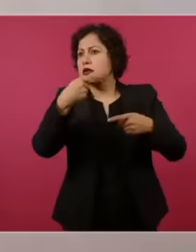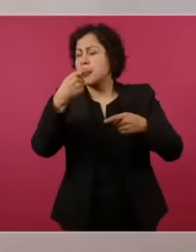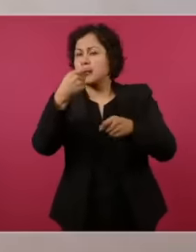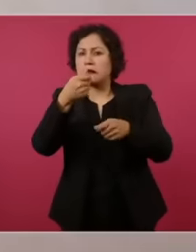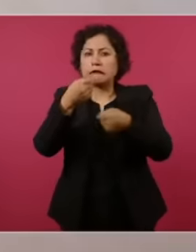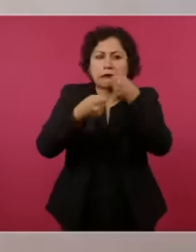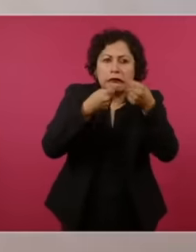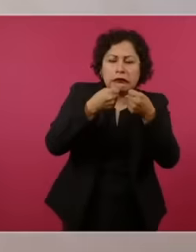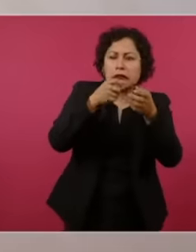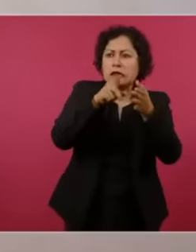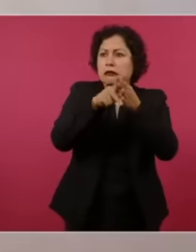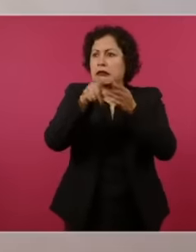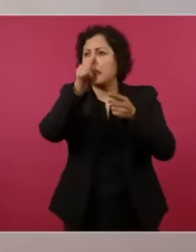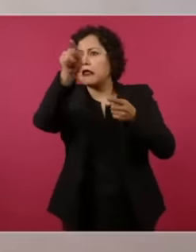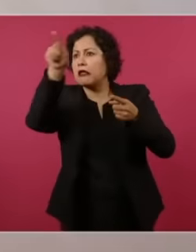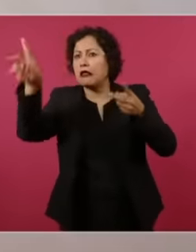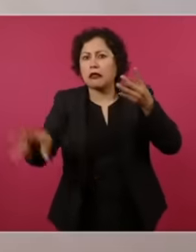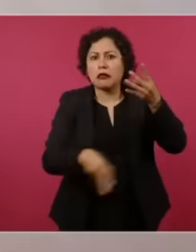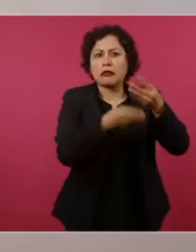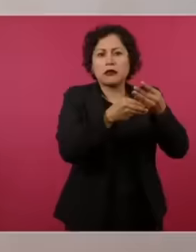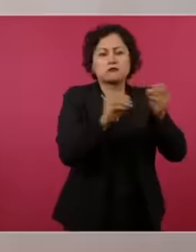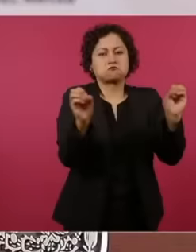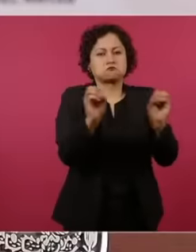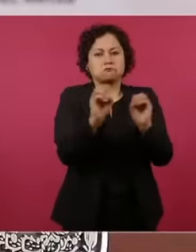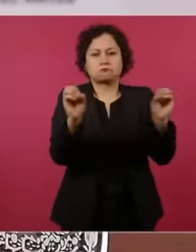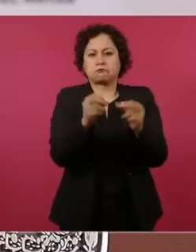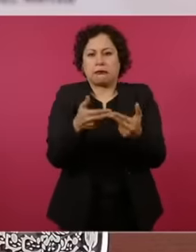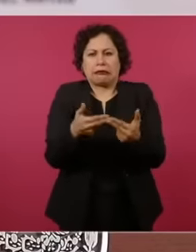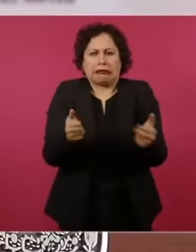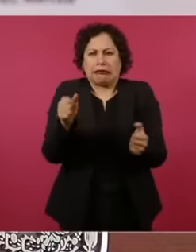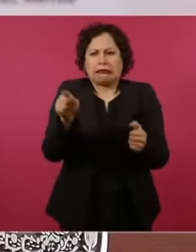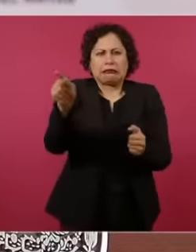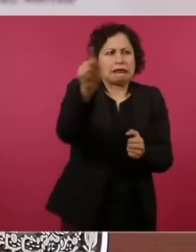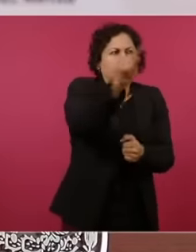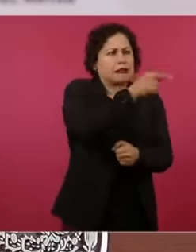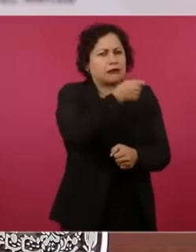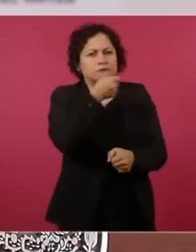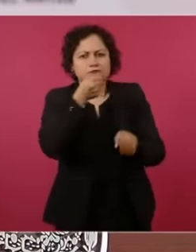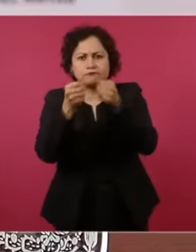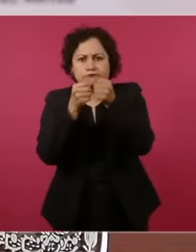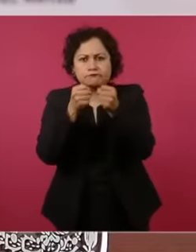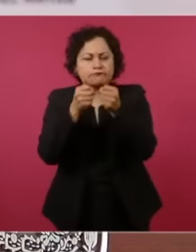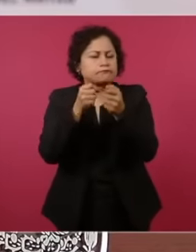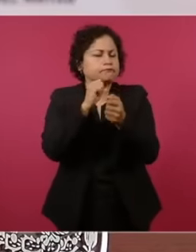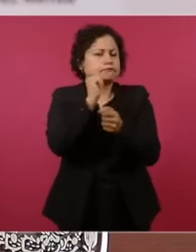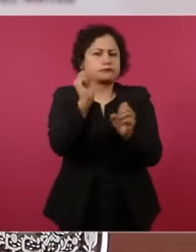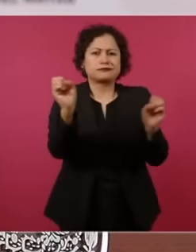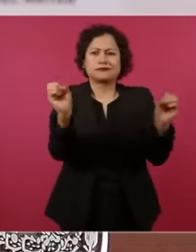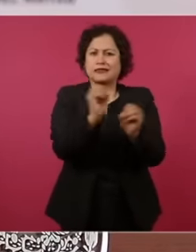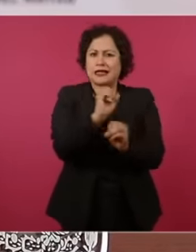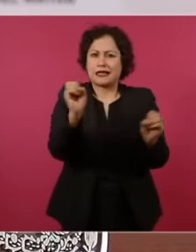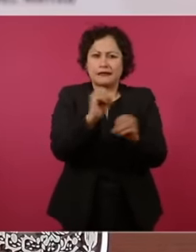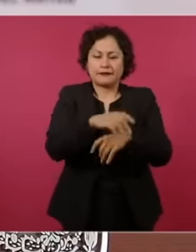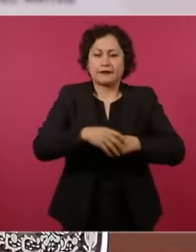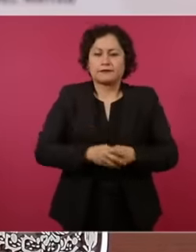person dedicated to this activity. The government's policy from the beginning